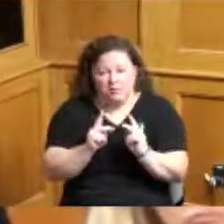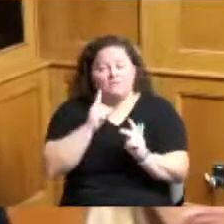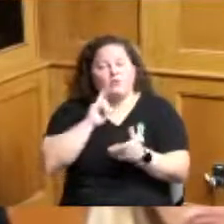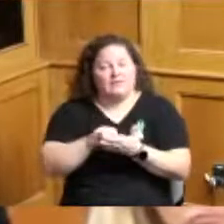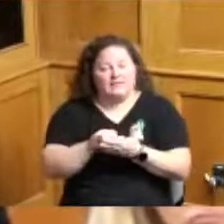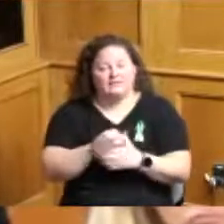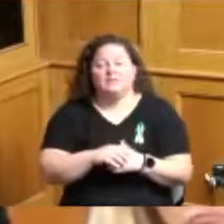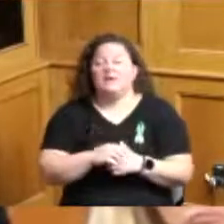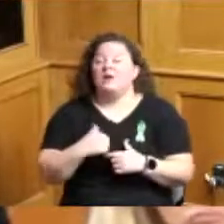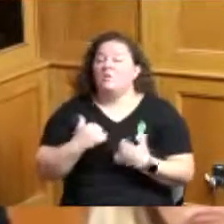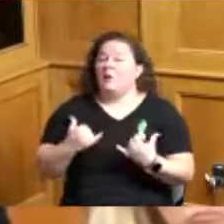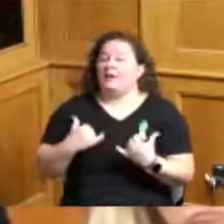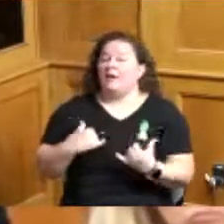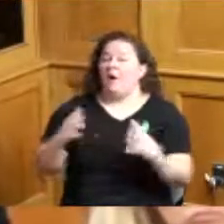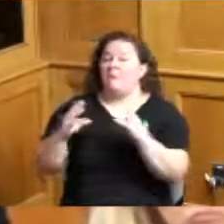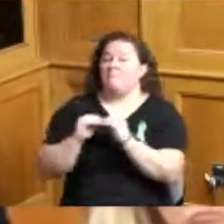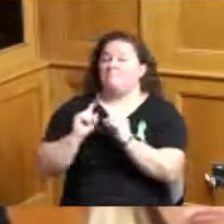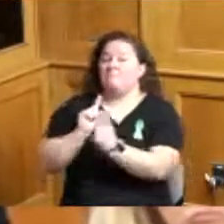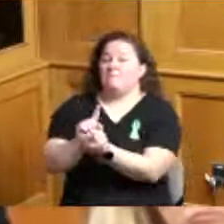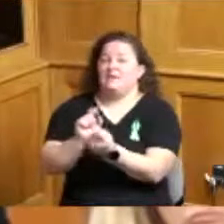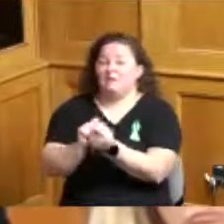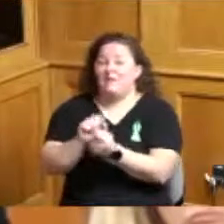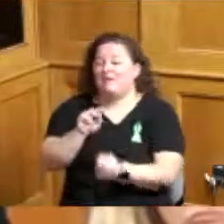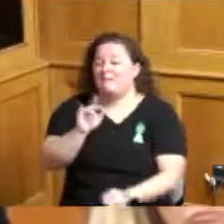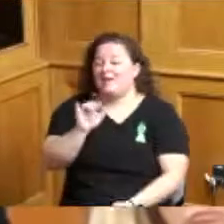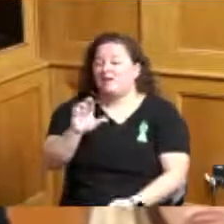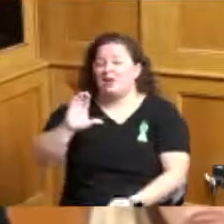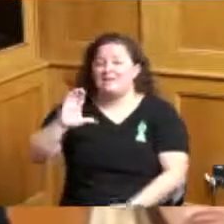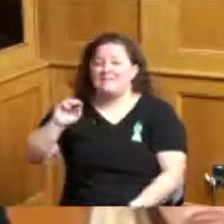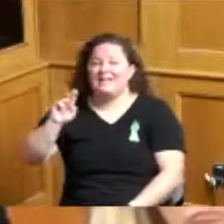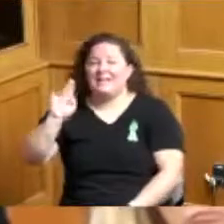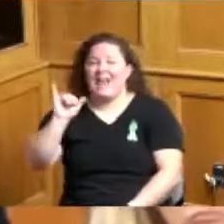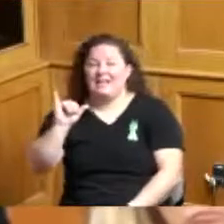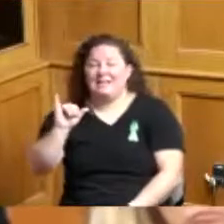right now I'm meeting with the mayor of Cincinnati on the 23rd in regards to that